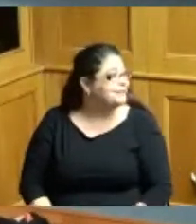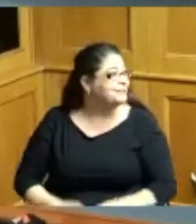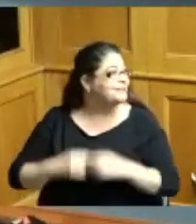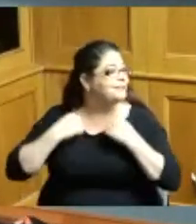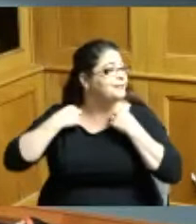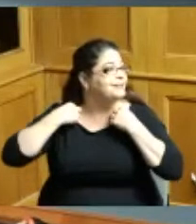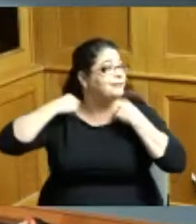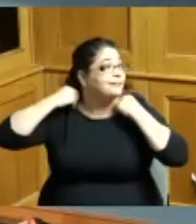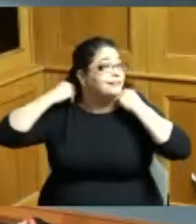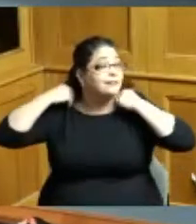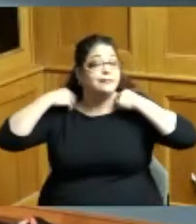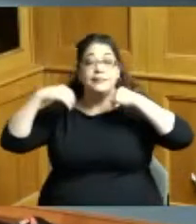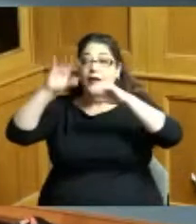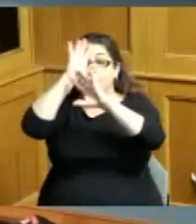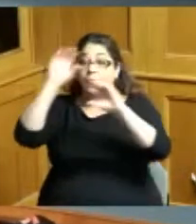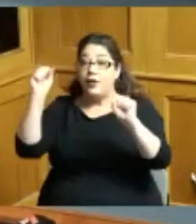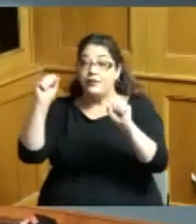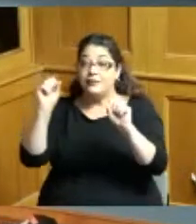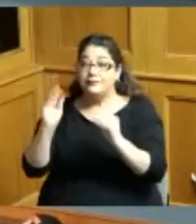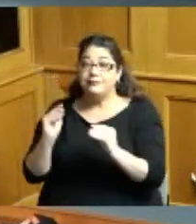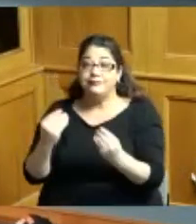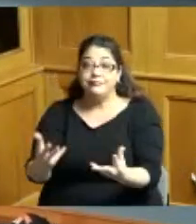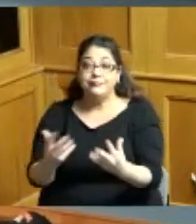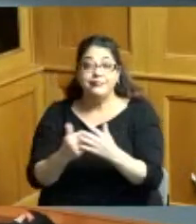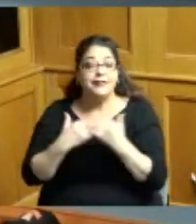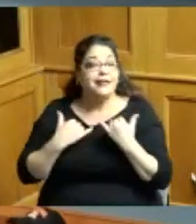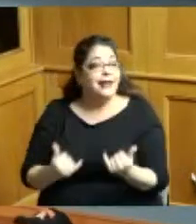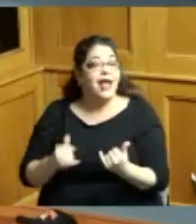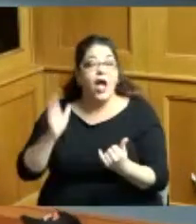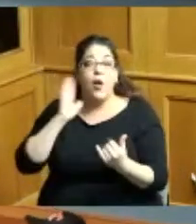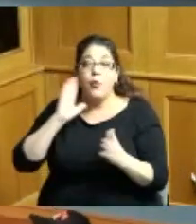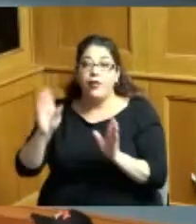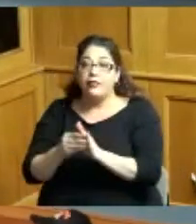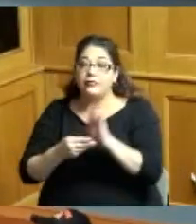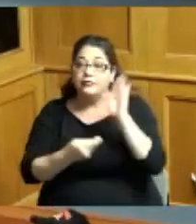so what we're going to do for all the honorees we'll give you your a proclamation and then if you